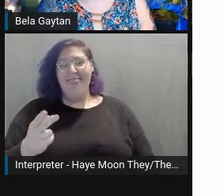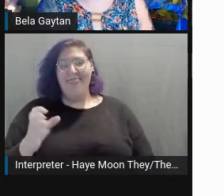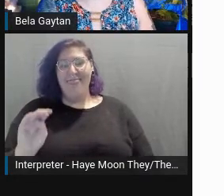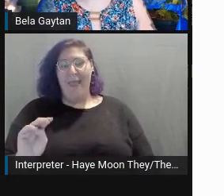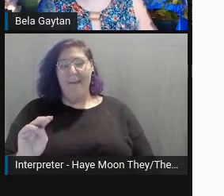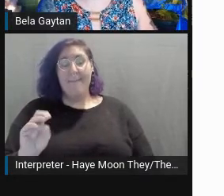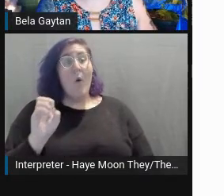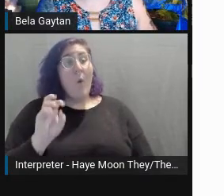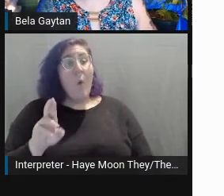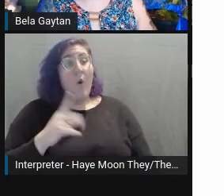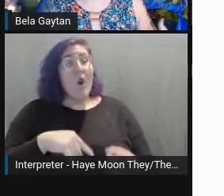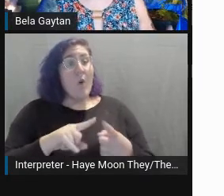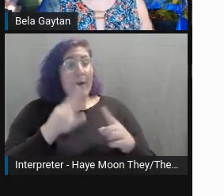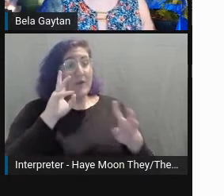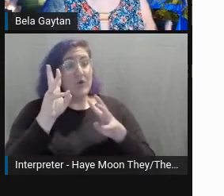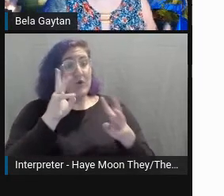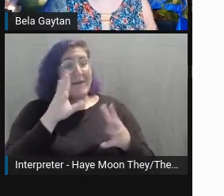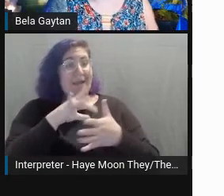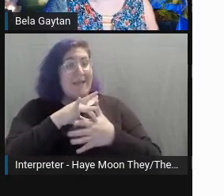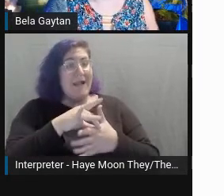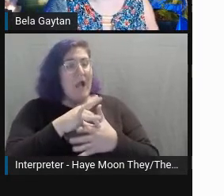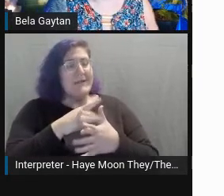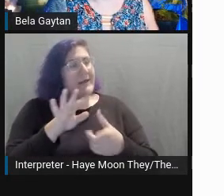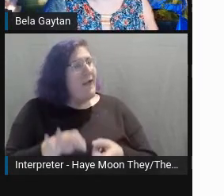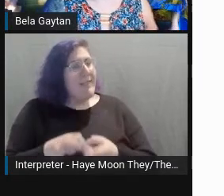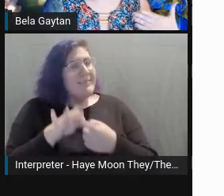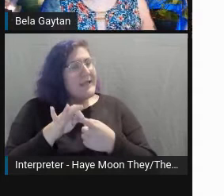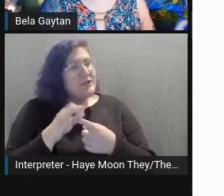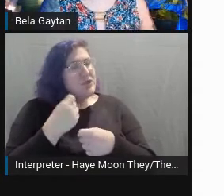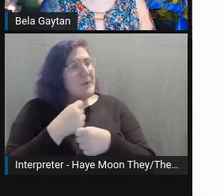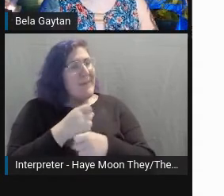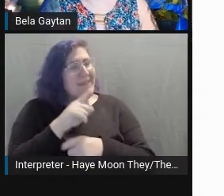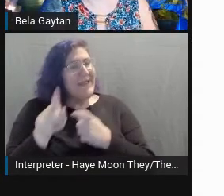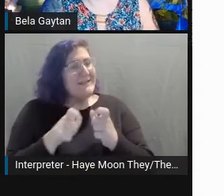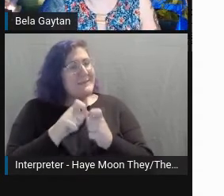Unless you're creating a specific persona, then just say they or them.